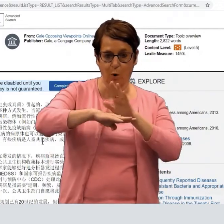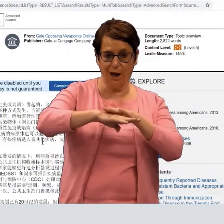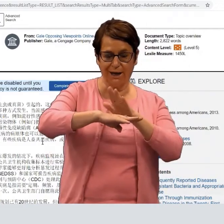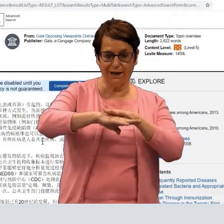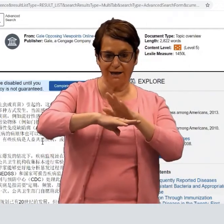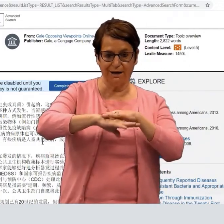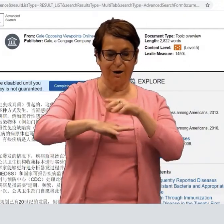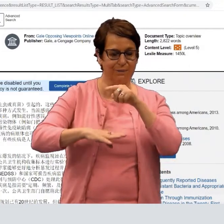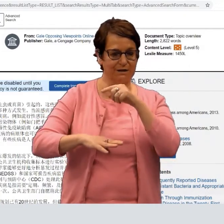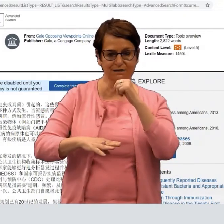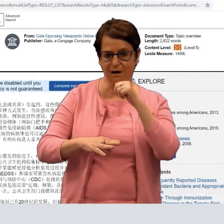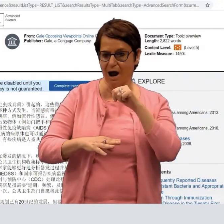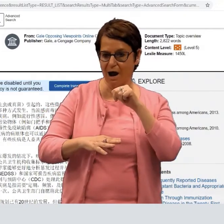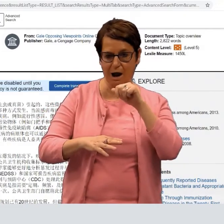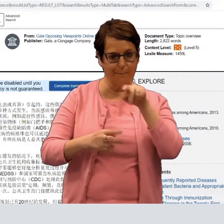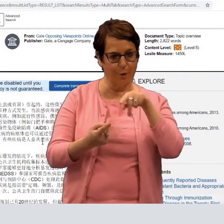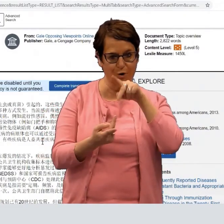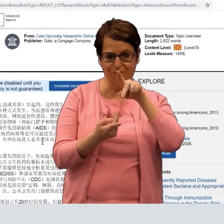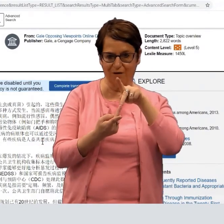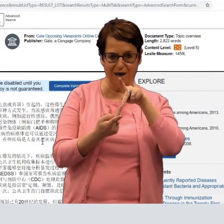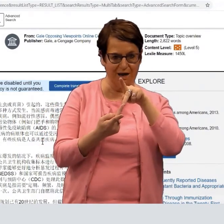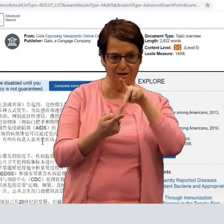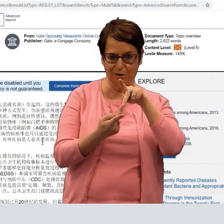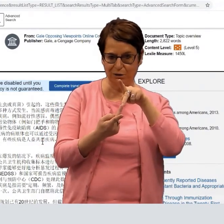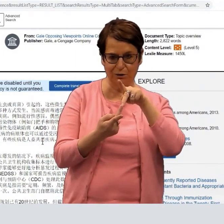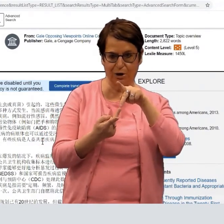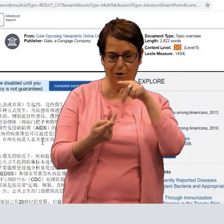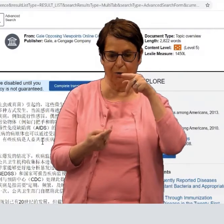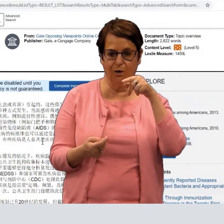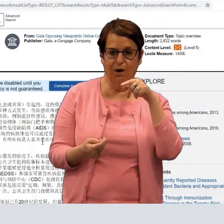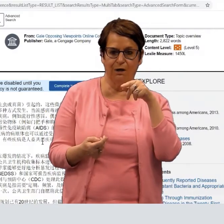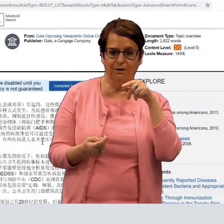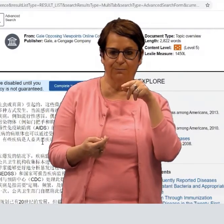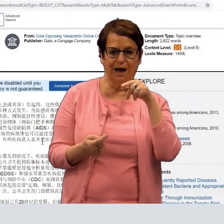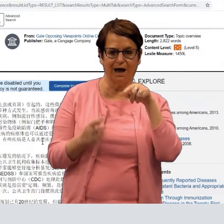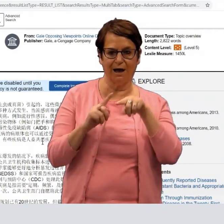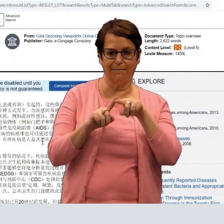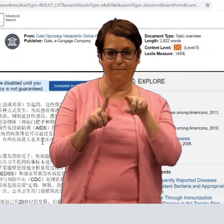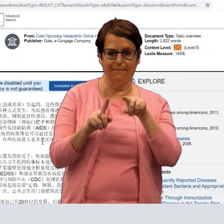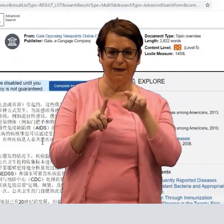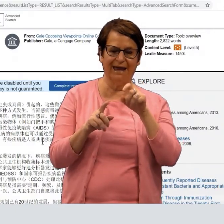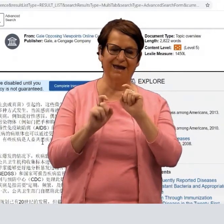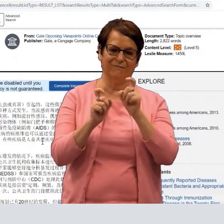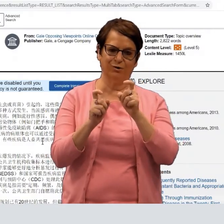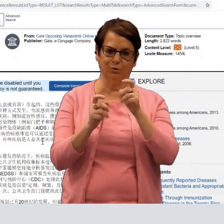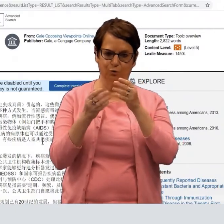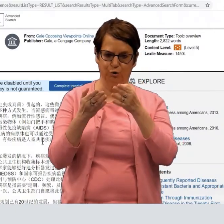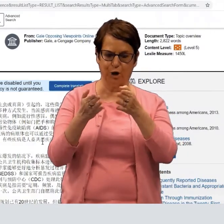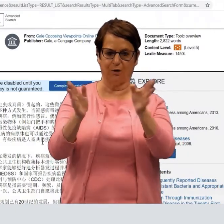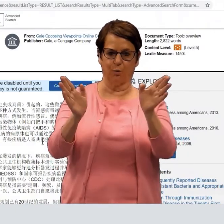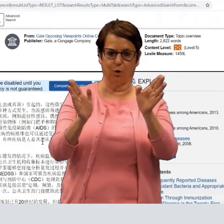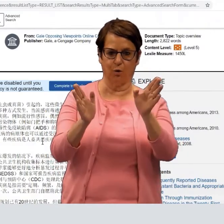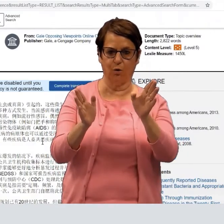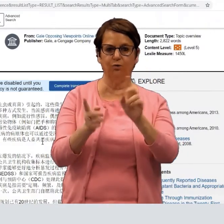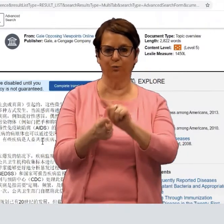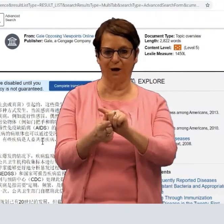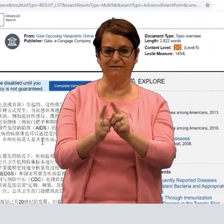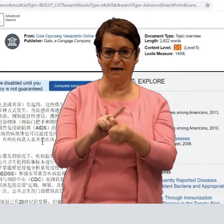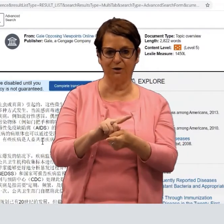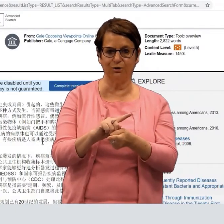I will warn you-- this is not a perfect translation, but it gives you a general translation.